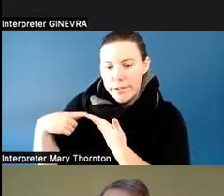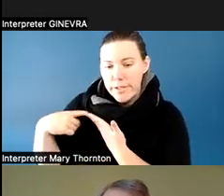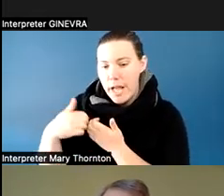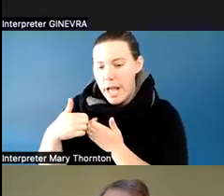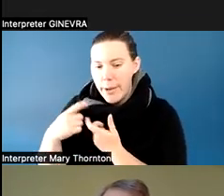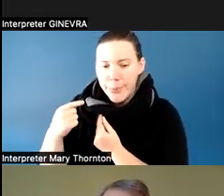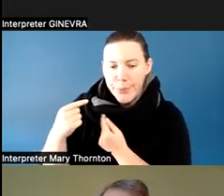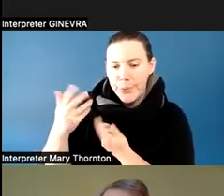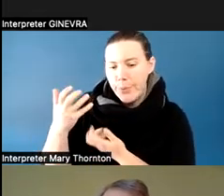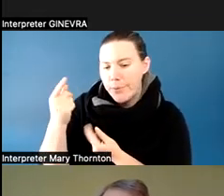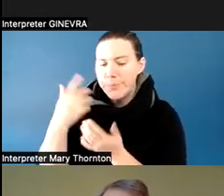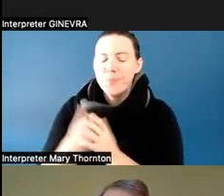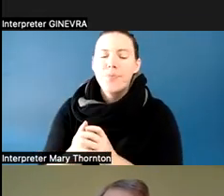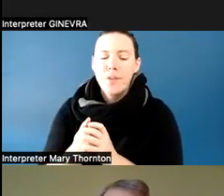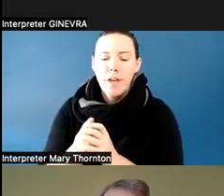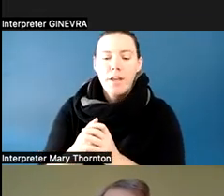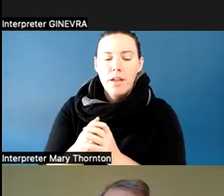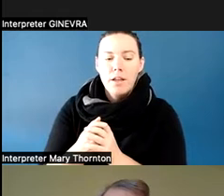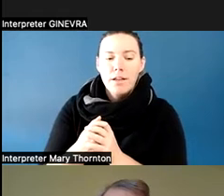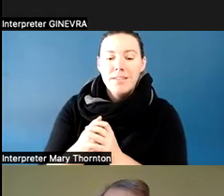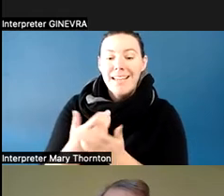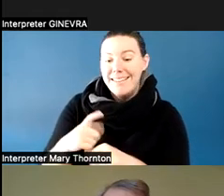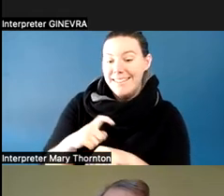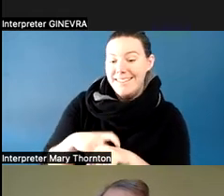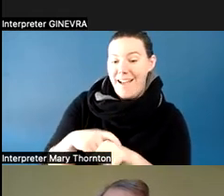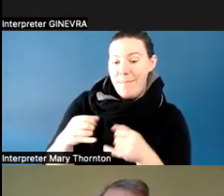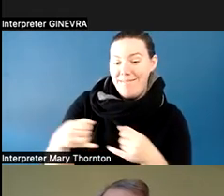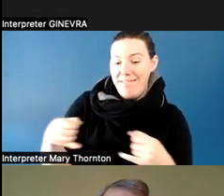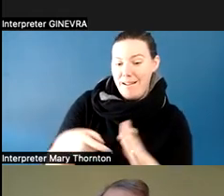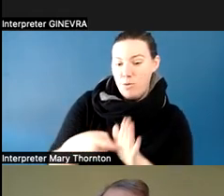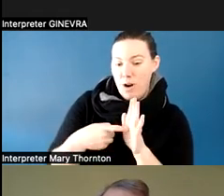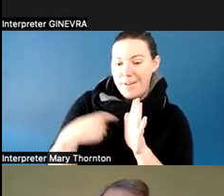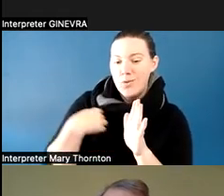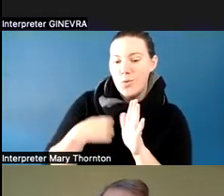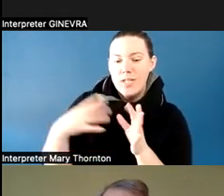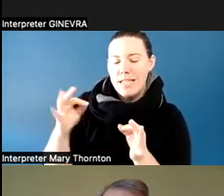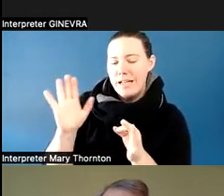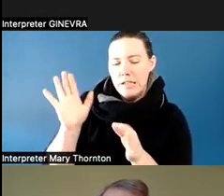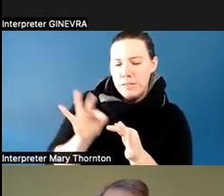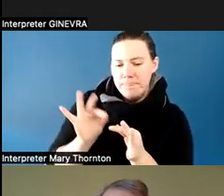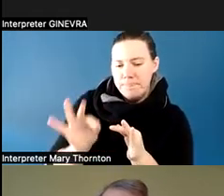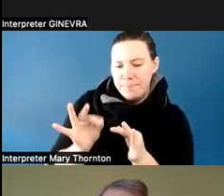And because of the timeline for getting that proposal turned in, we decided to wait a year, but we had a rough idea